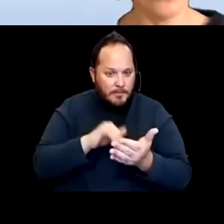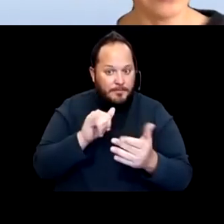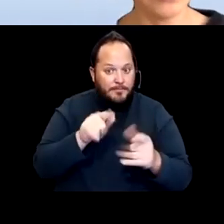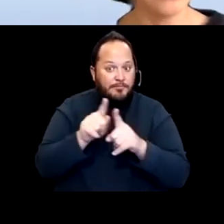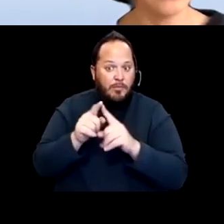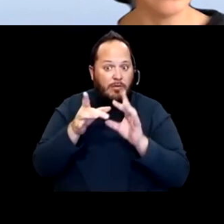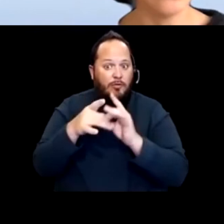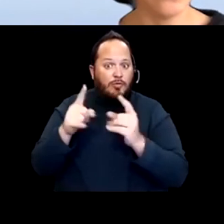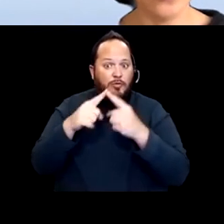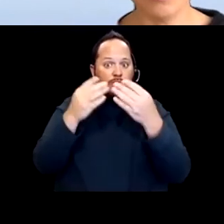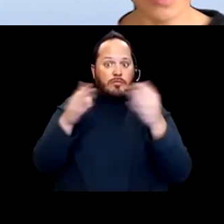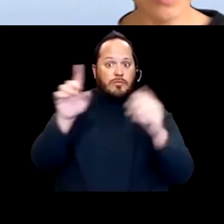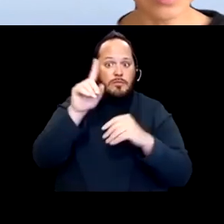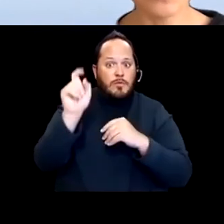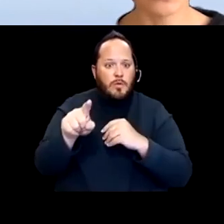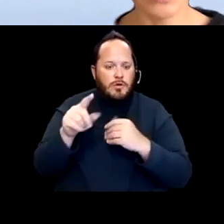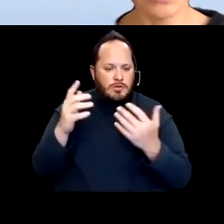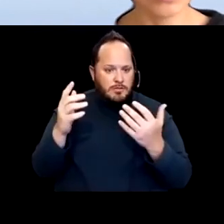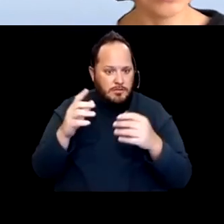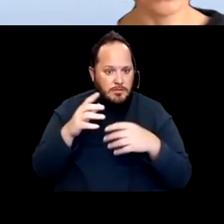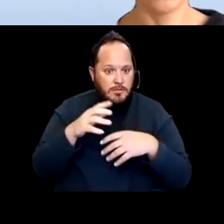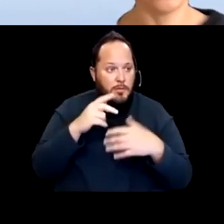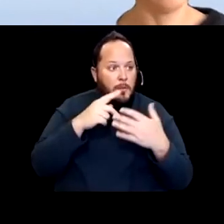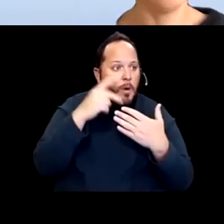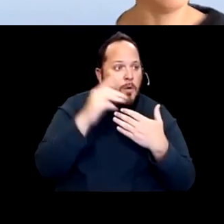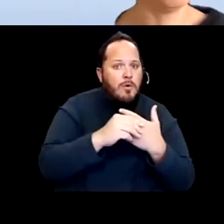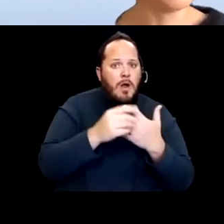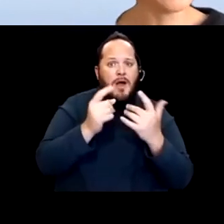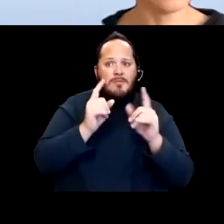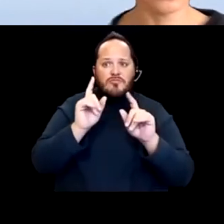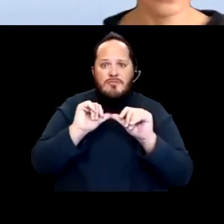of when programs or agencies or employers think